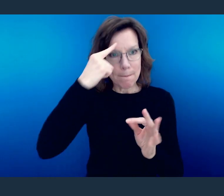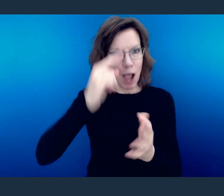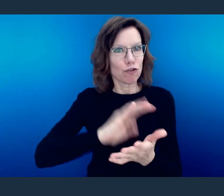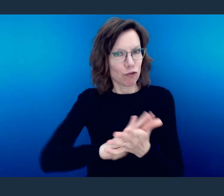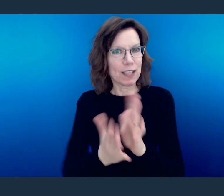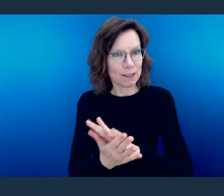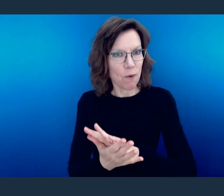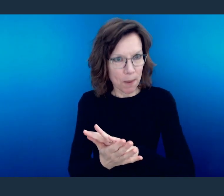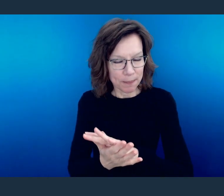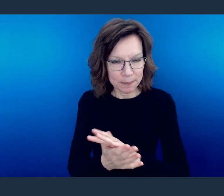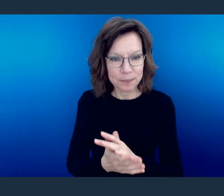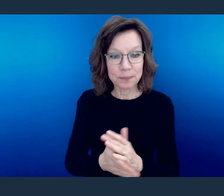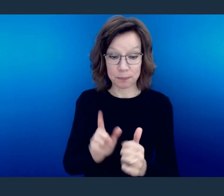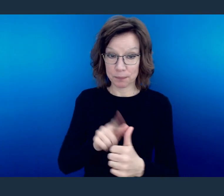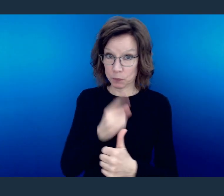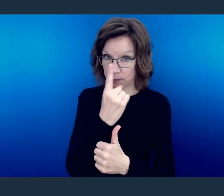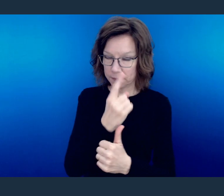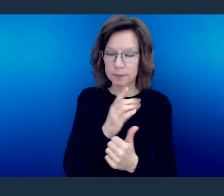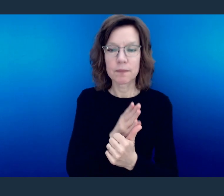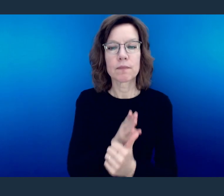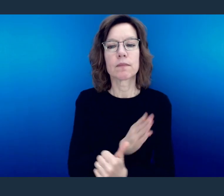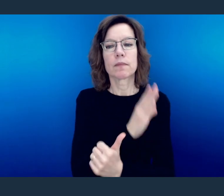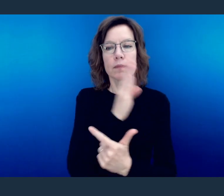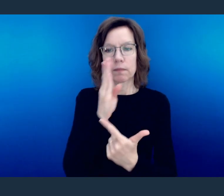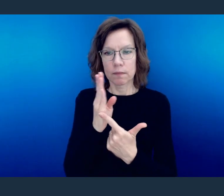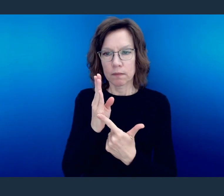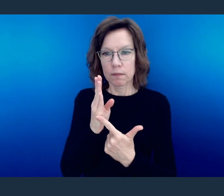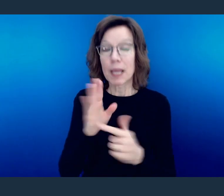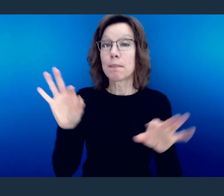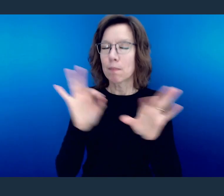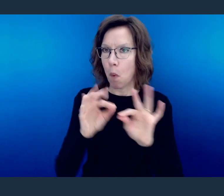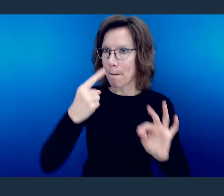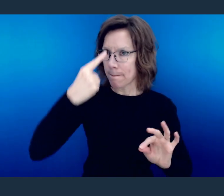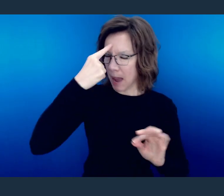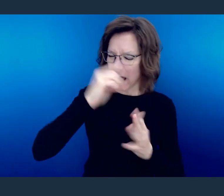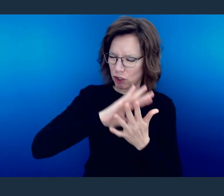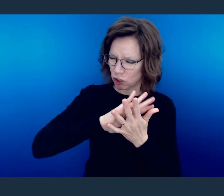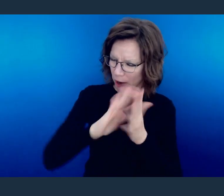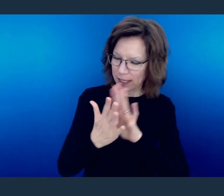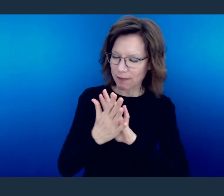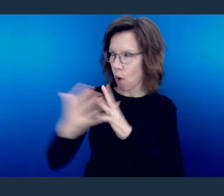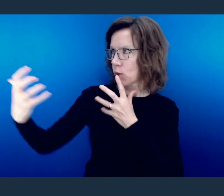But then we jump over, and the second thing is that not only are our minds transformed